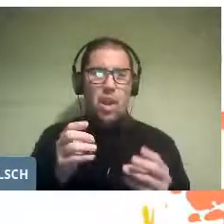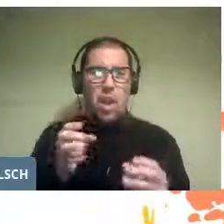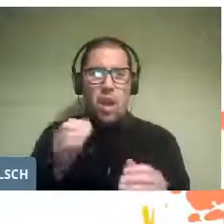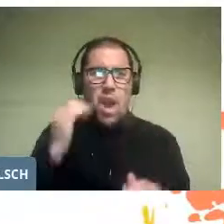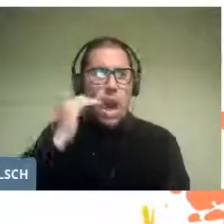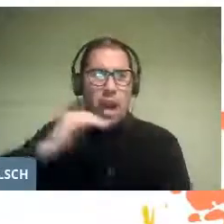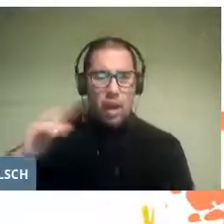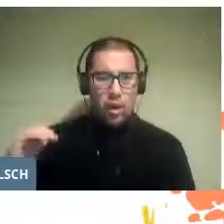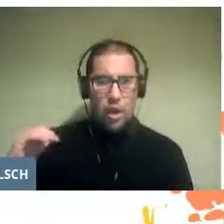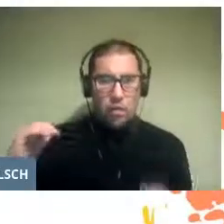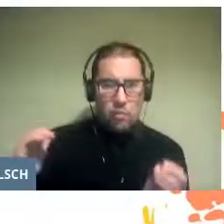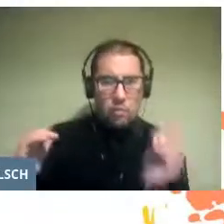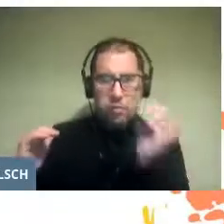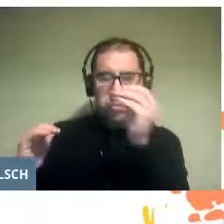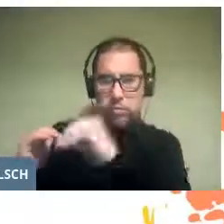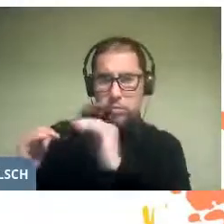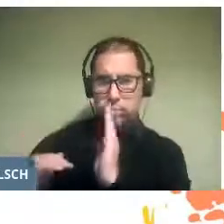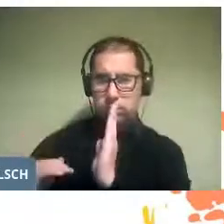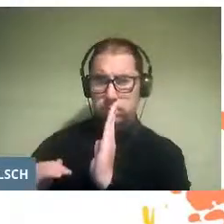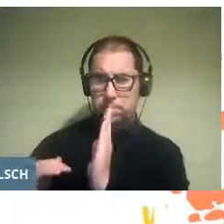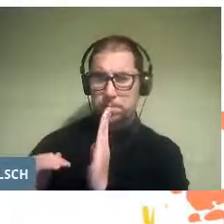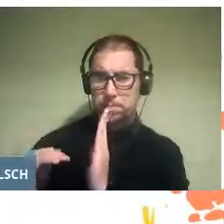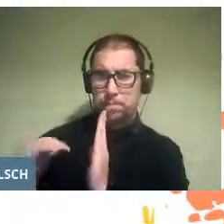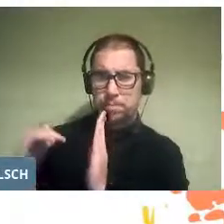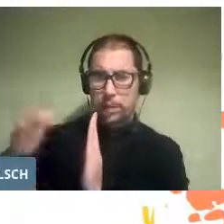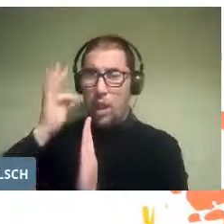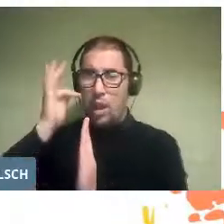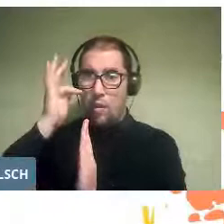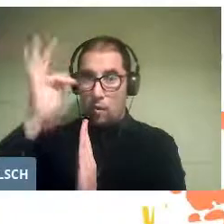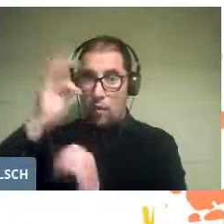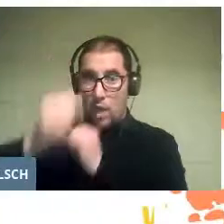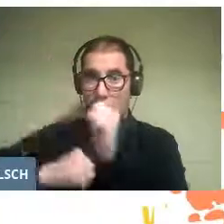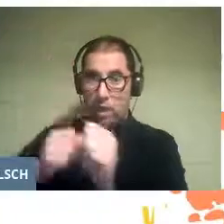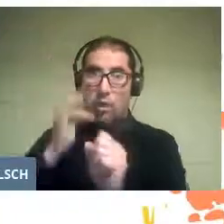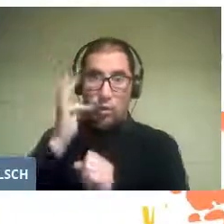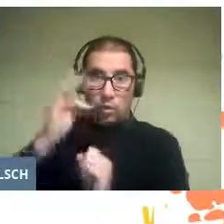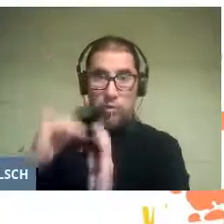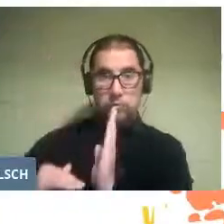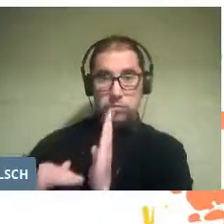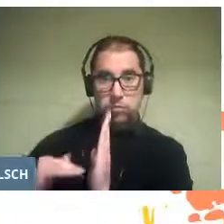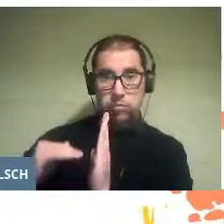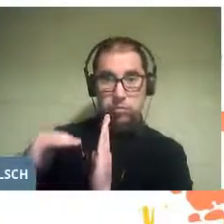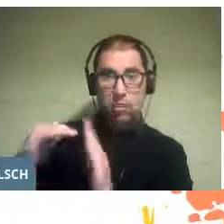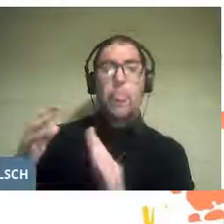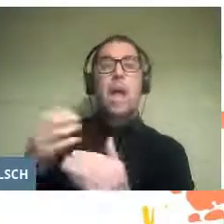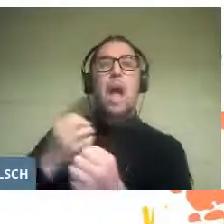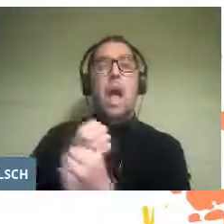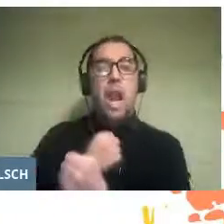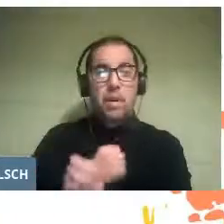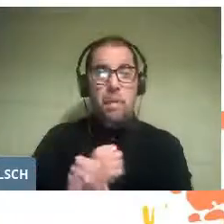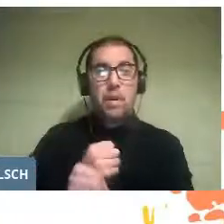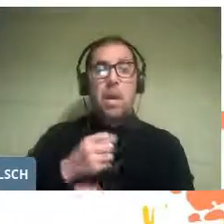and intellect of future generations the love and appreciation for music